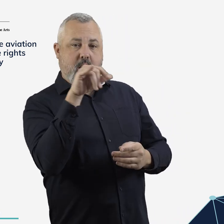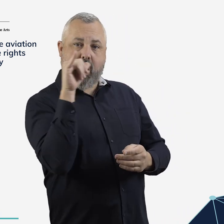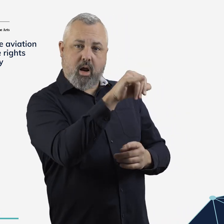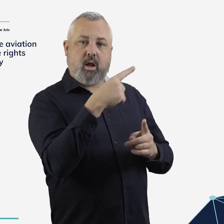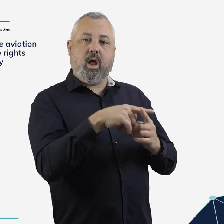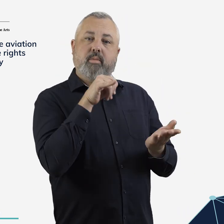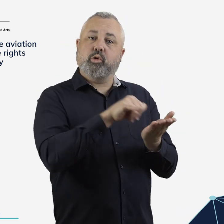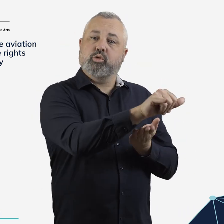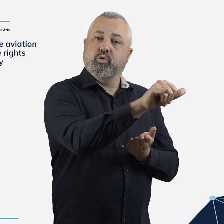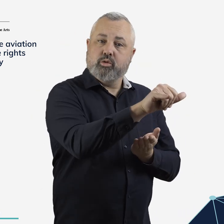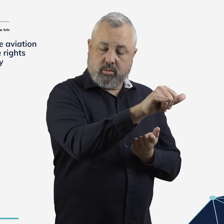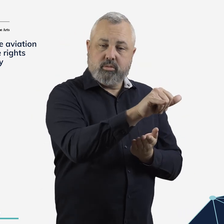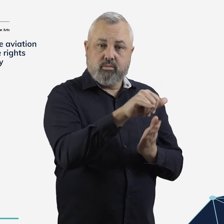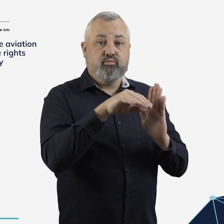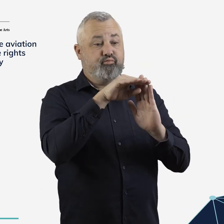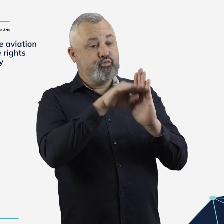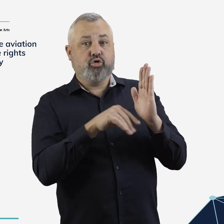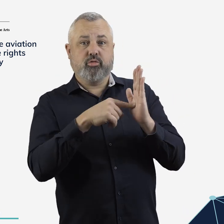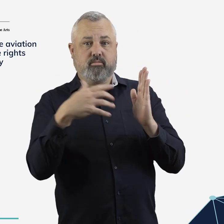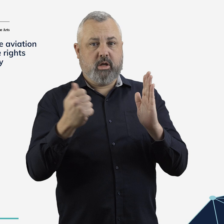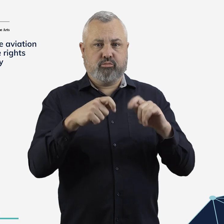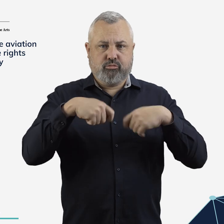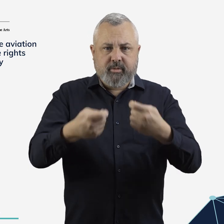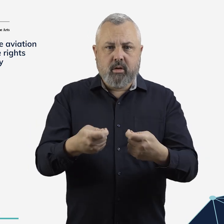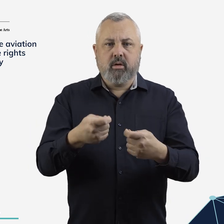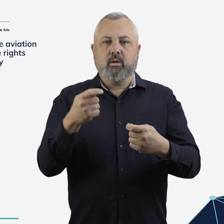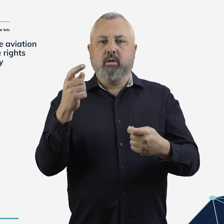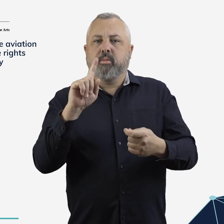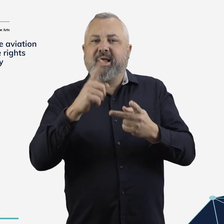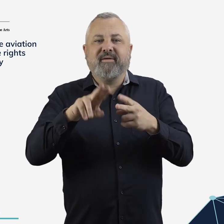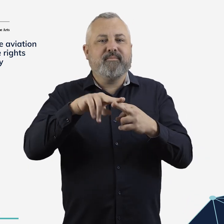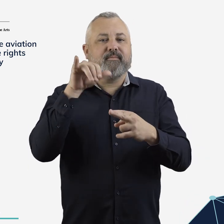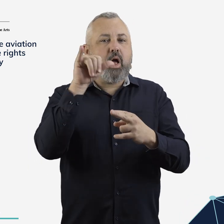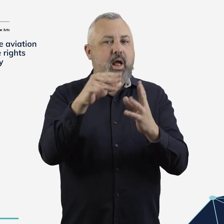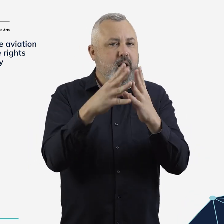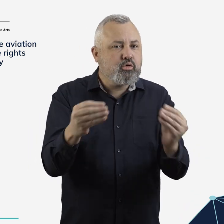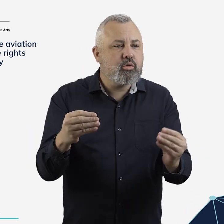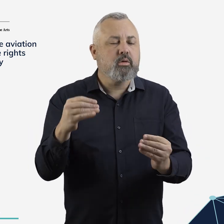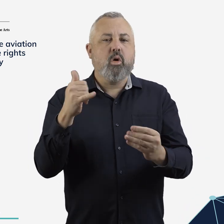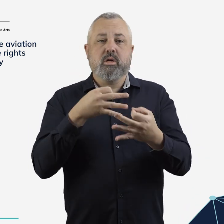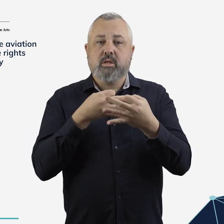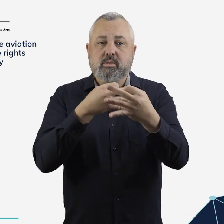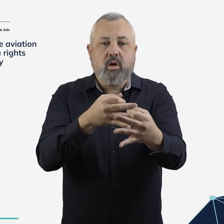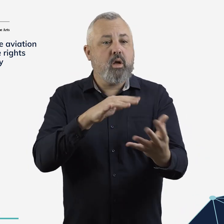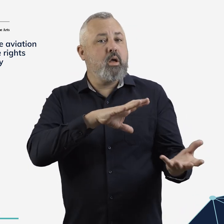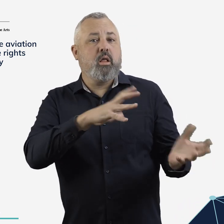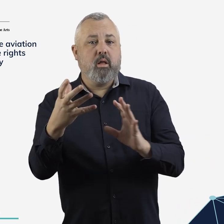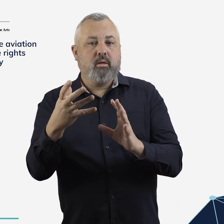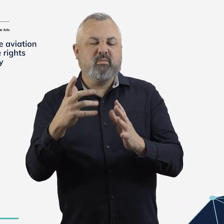airlines and airports, including when flights are cancelled and delayed and when passenger journeys are disrupted.